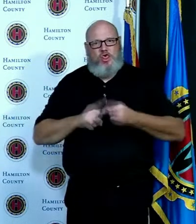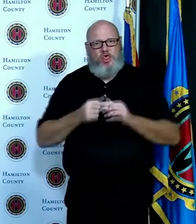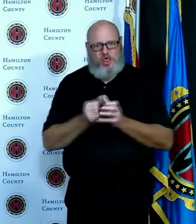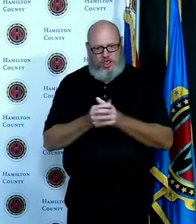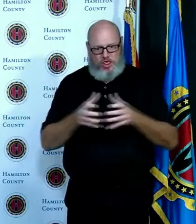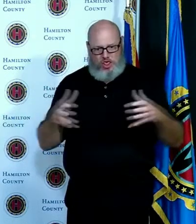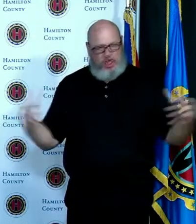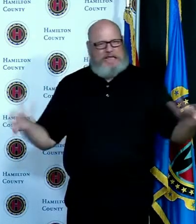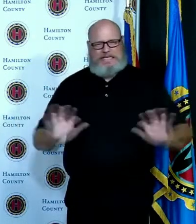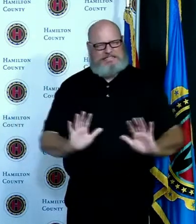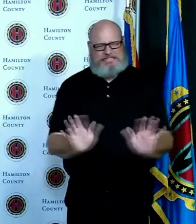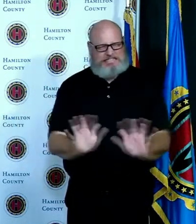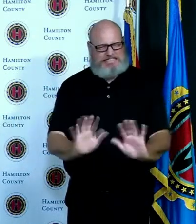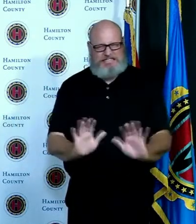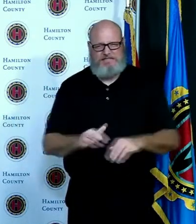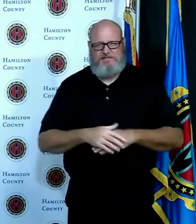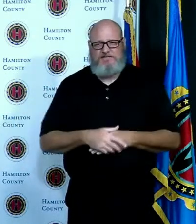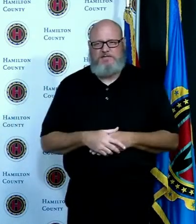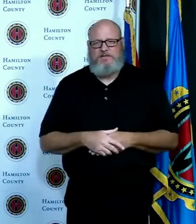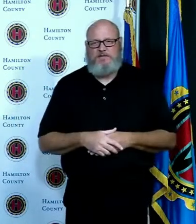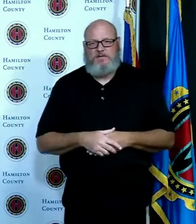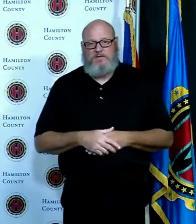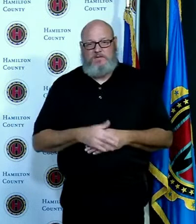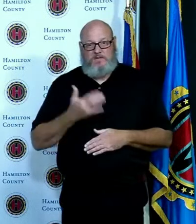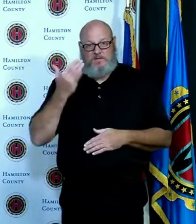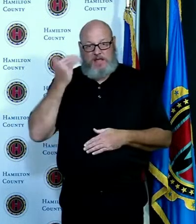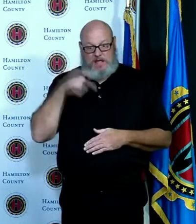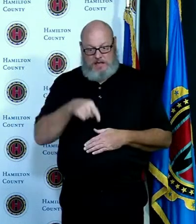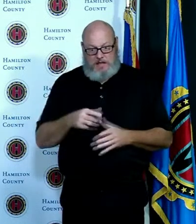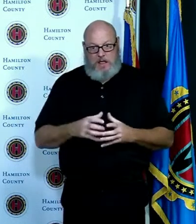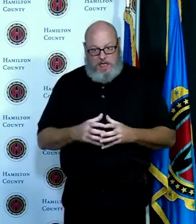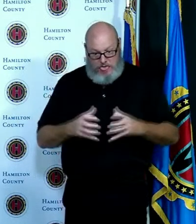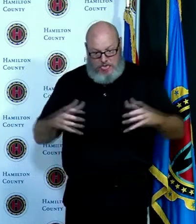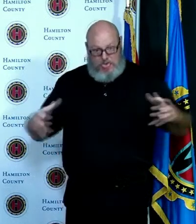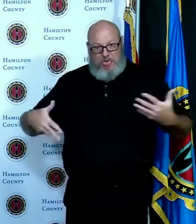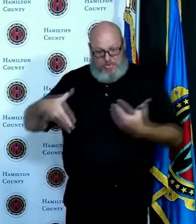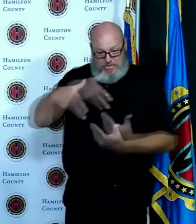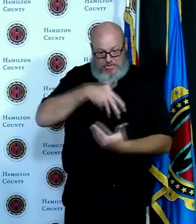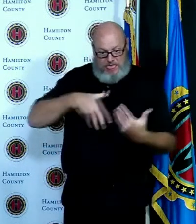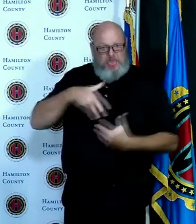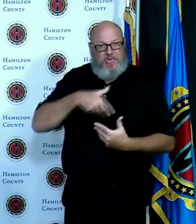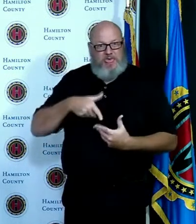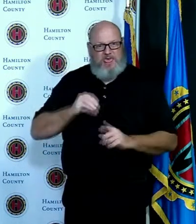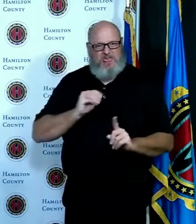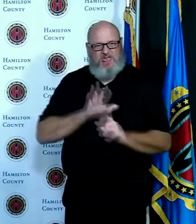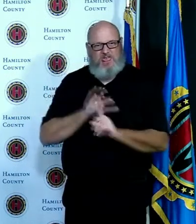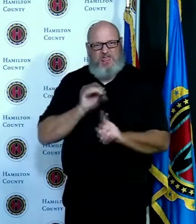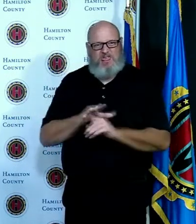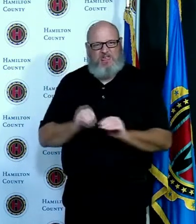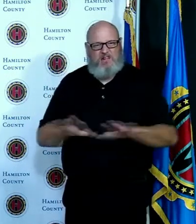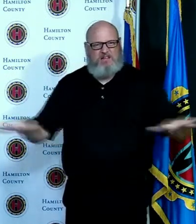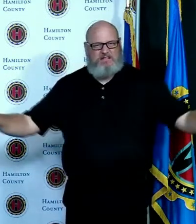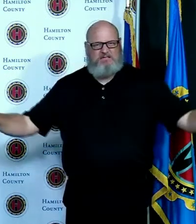and so much of the exposure is in people's homes and then those people go to work or they go to